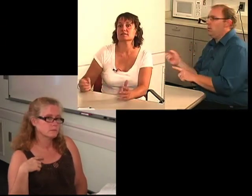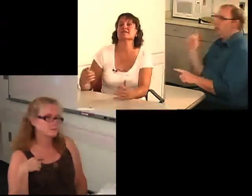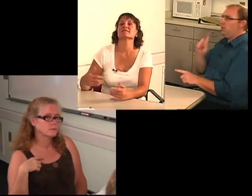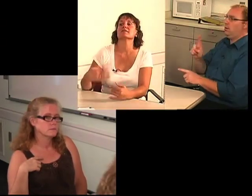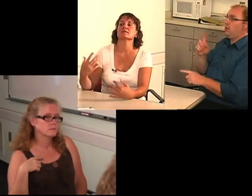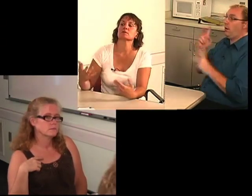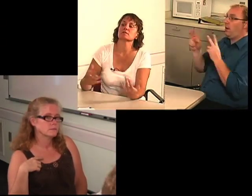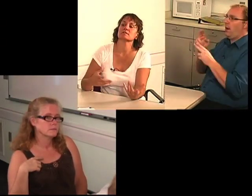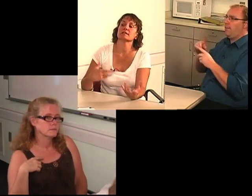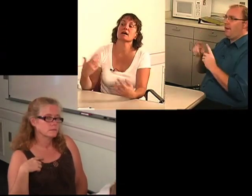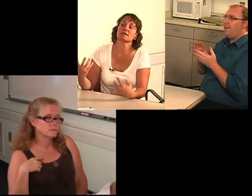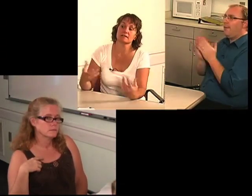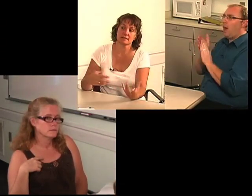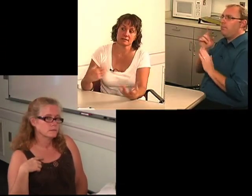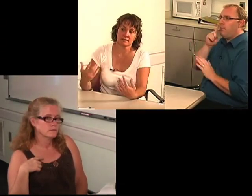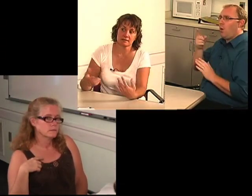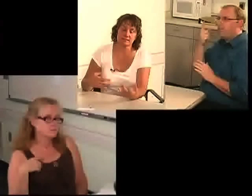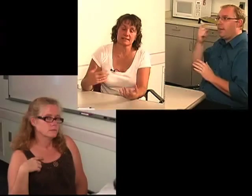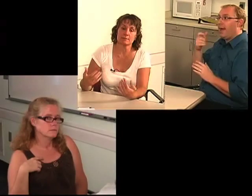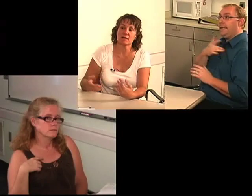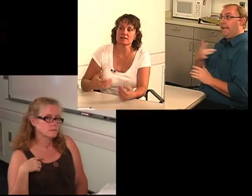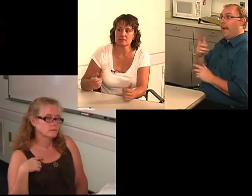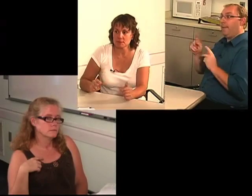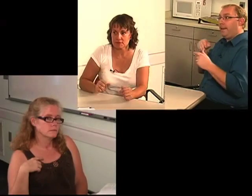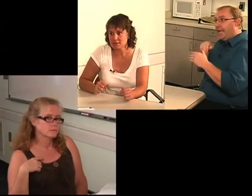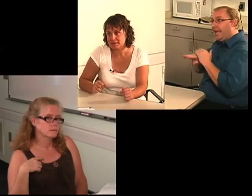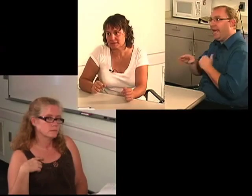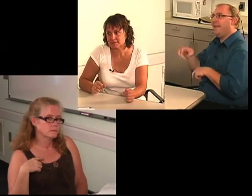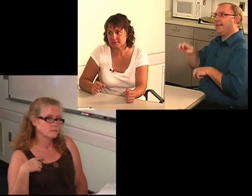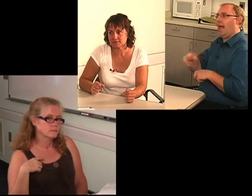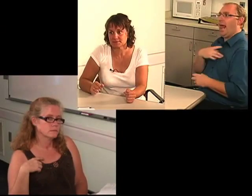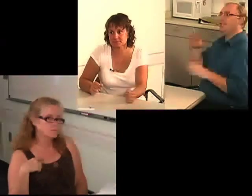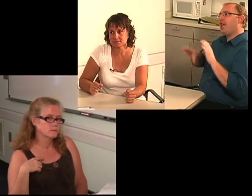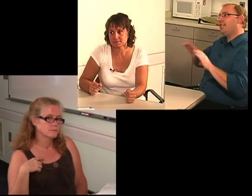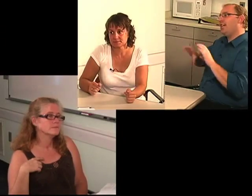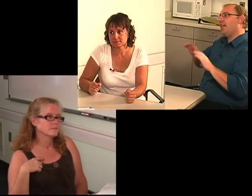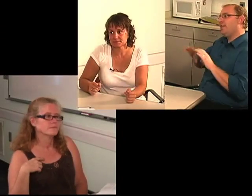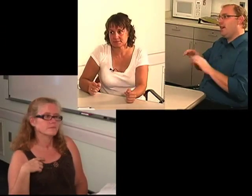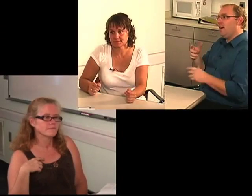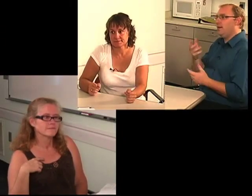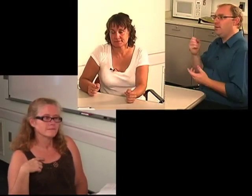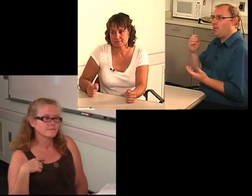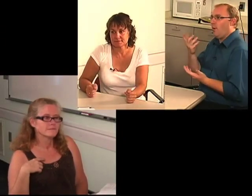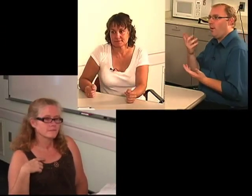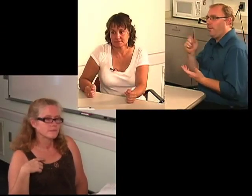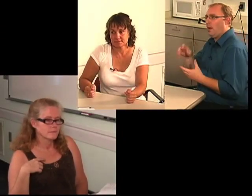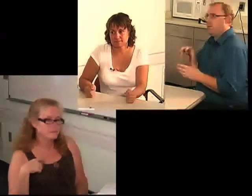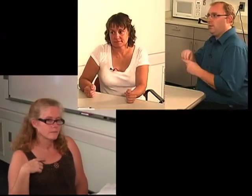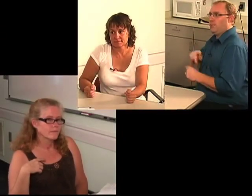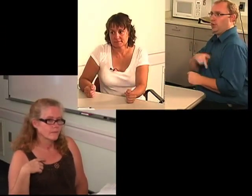And it takes a lot of personality to keep customers.